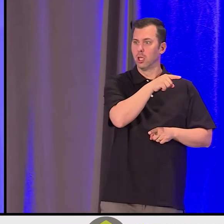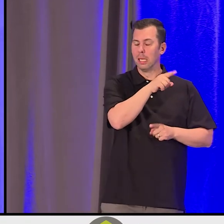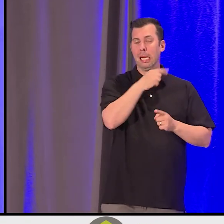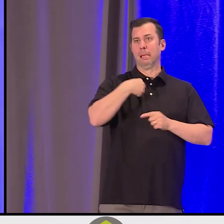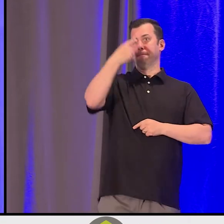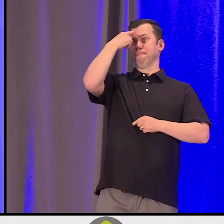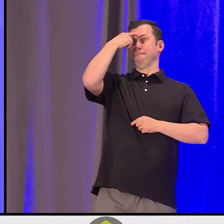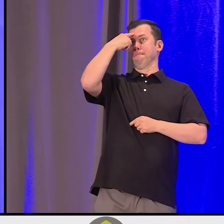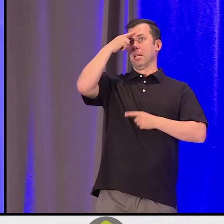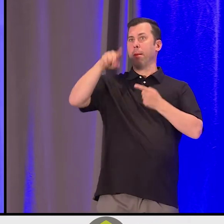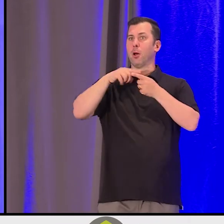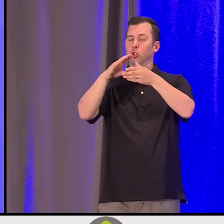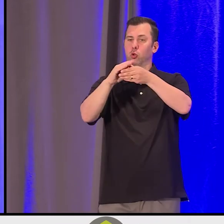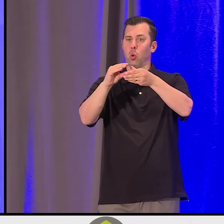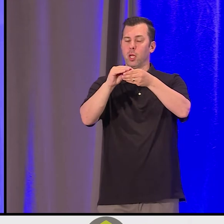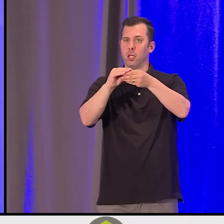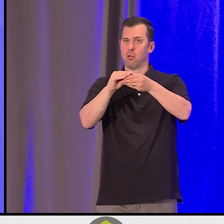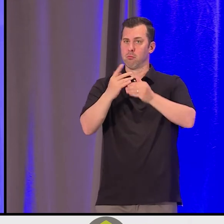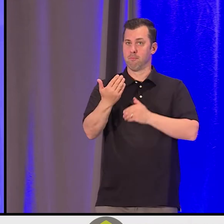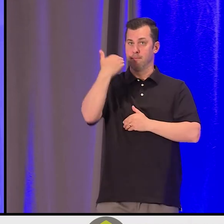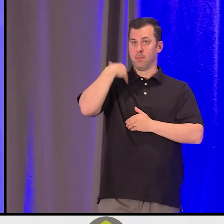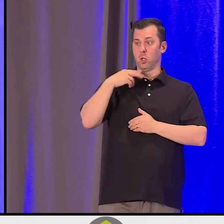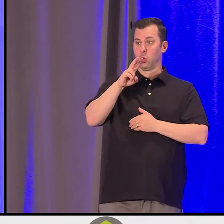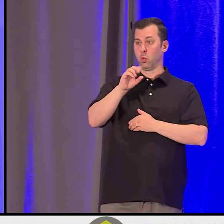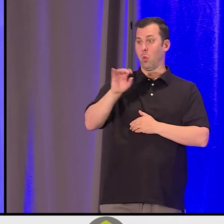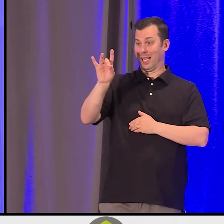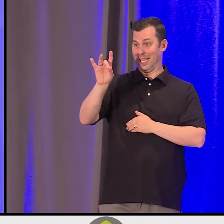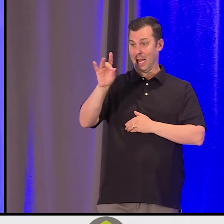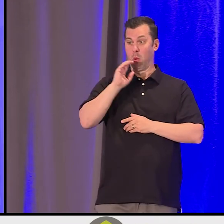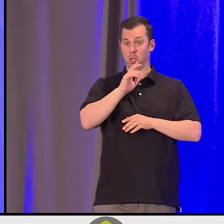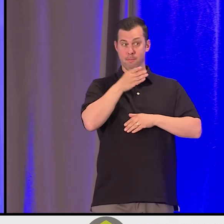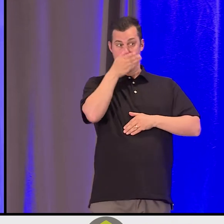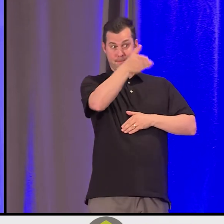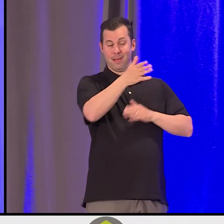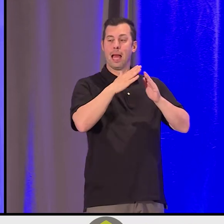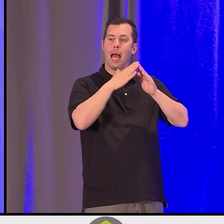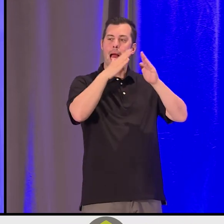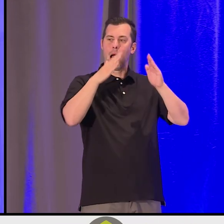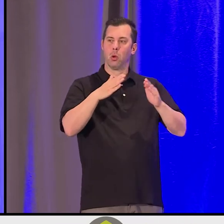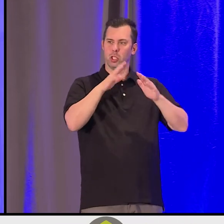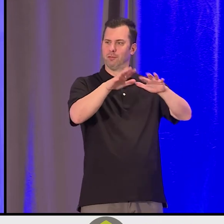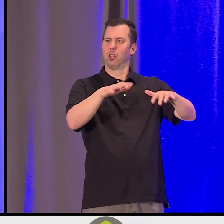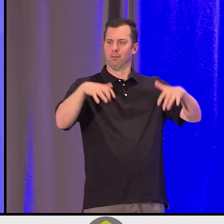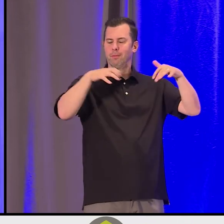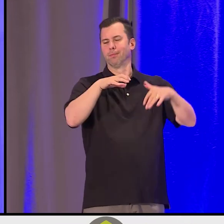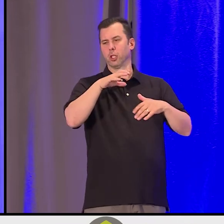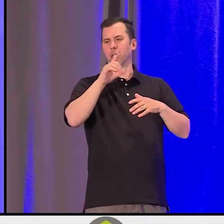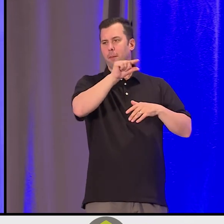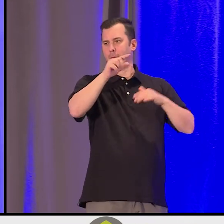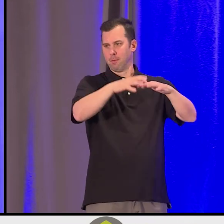it brings me to 2008 sitting in the House of Commons, Richard, when I was holding the hand of my late grandmother,